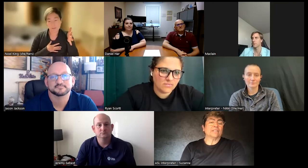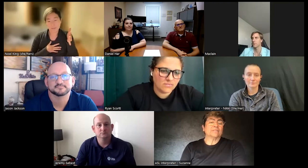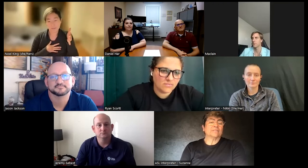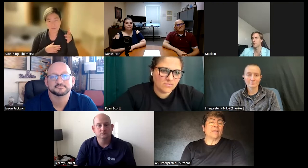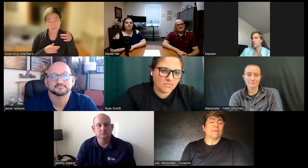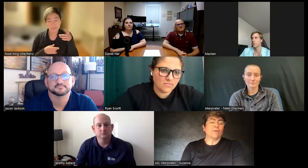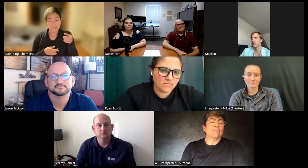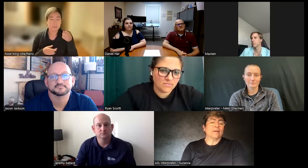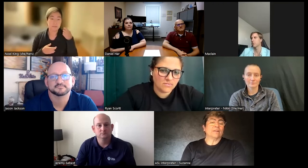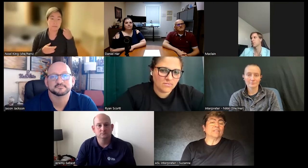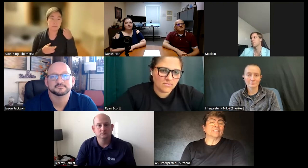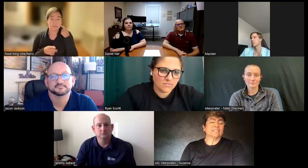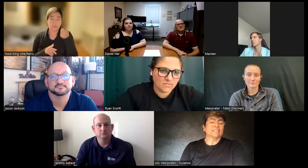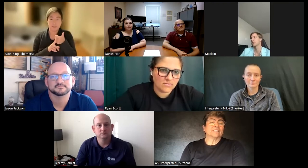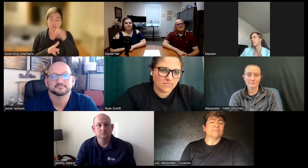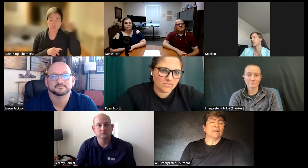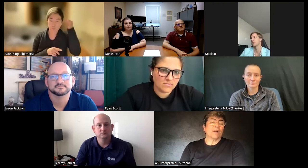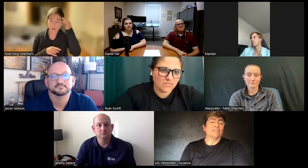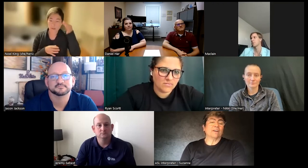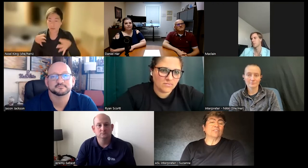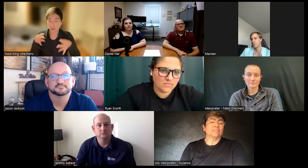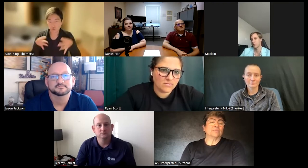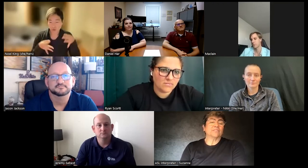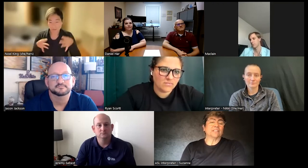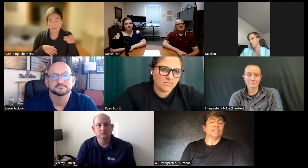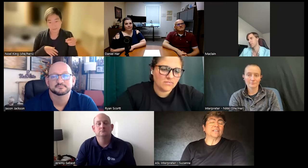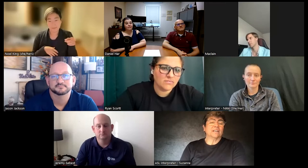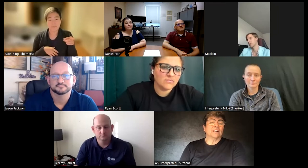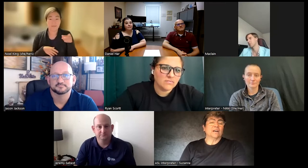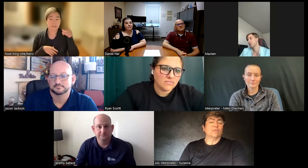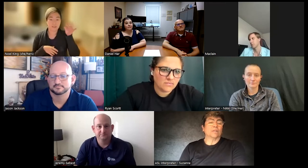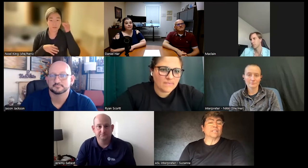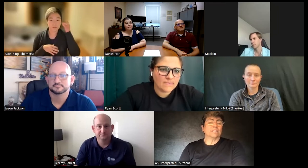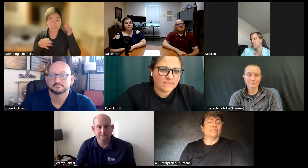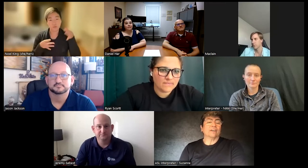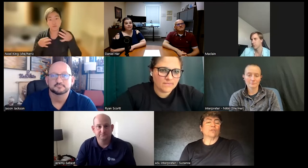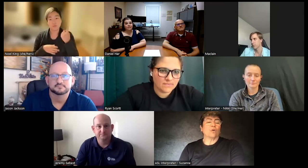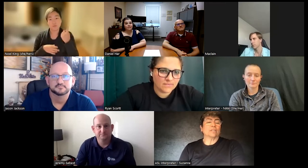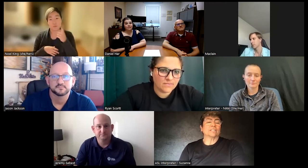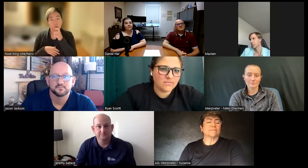and my grandparents my grandfather specifically uh worked in federal court